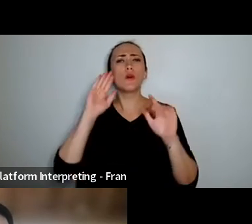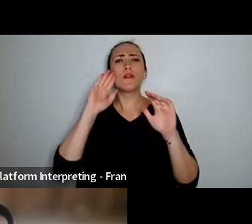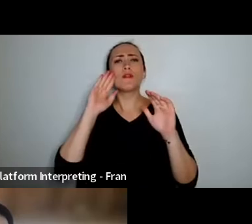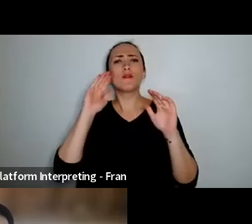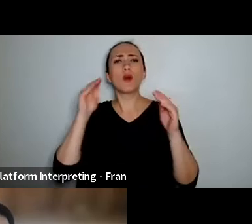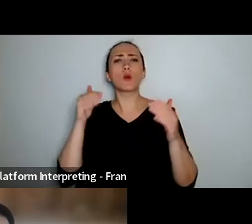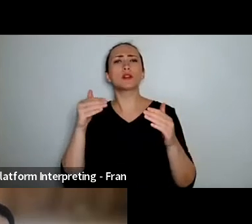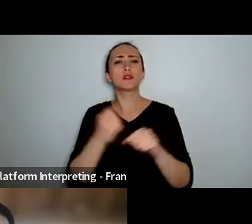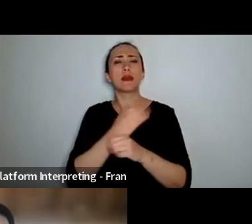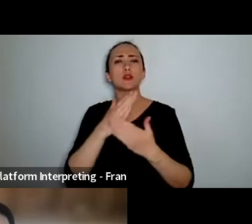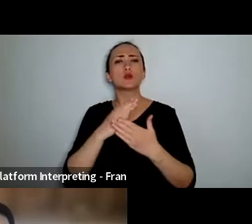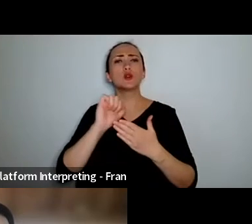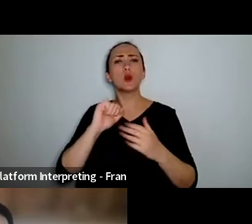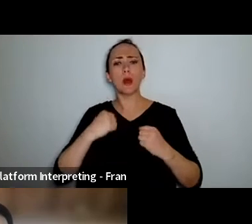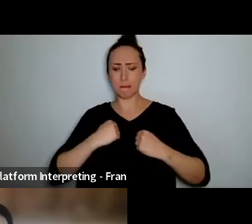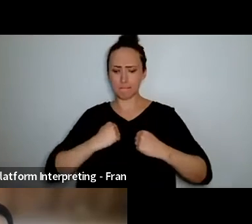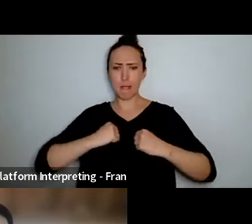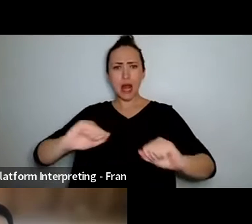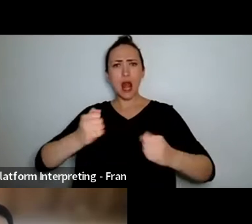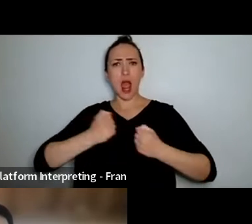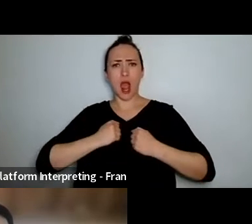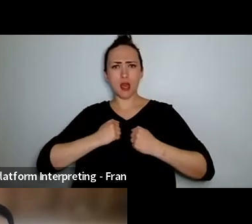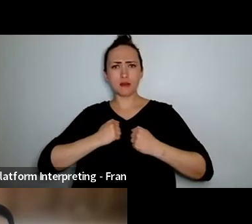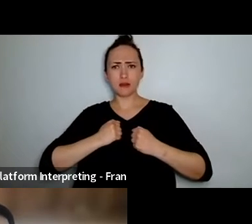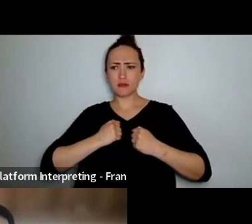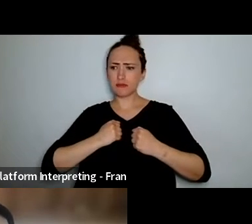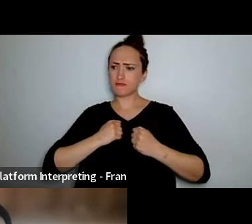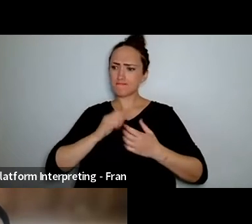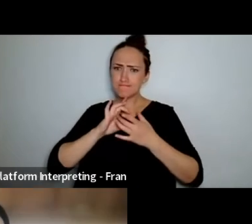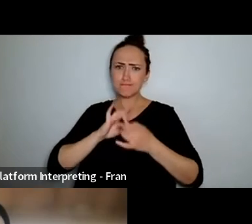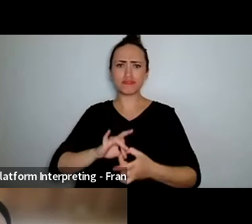to be present right here today, Marc?